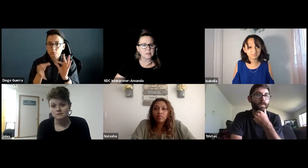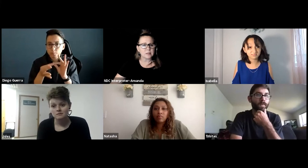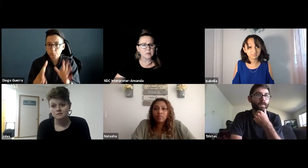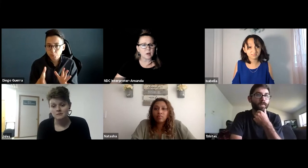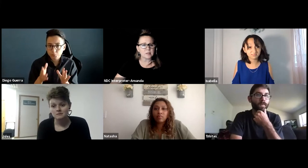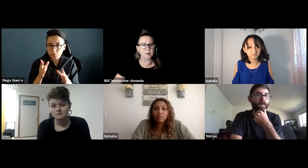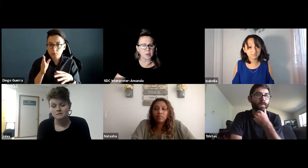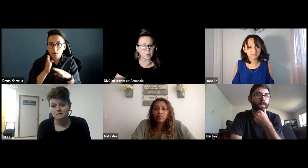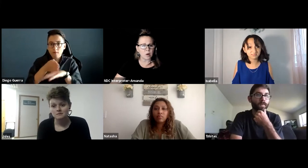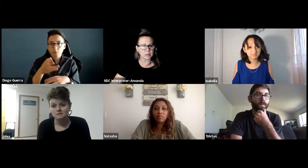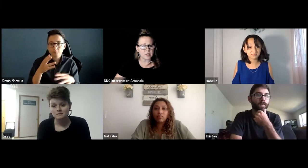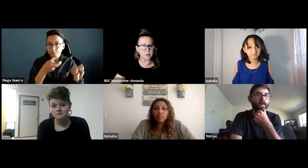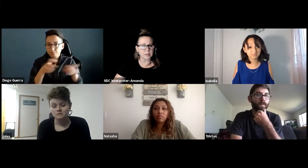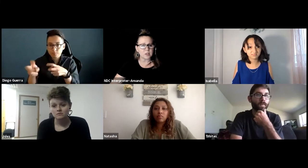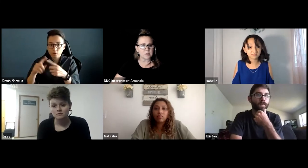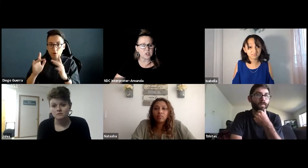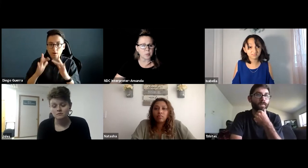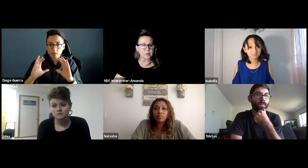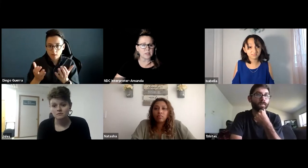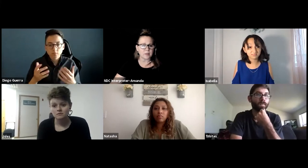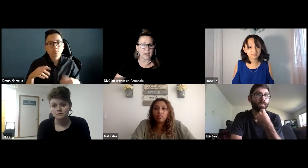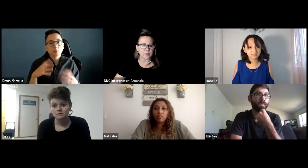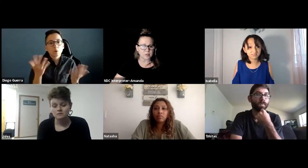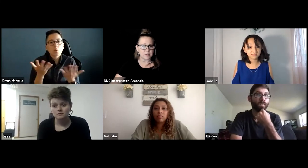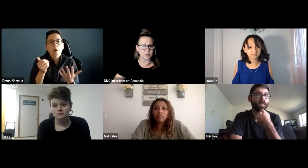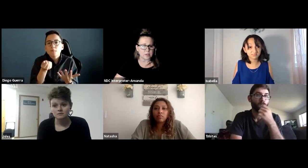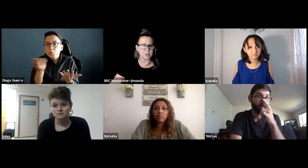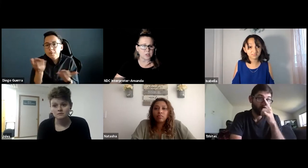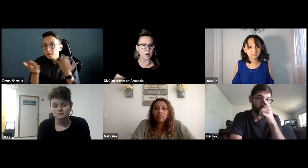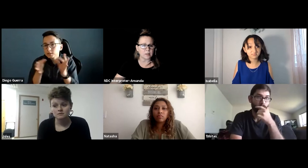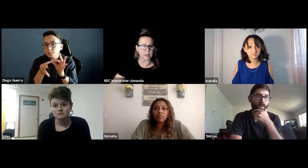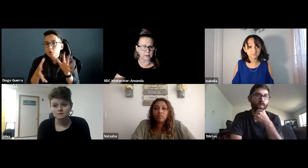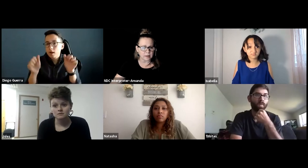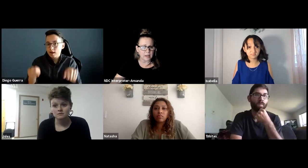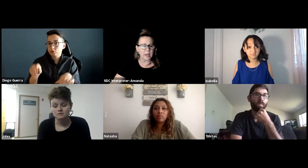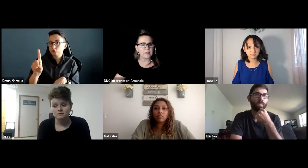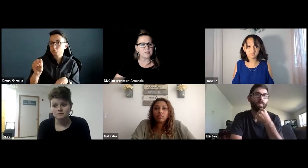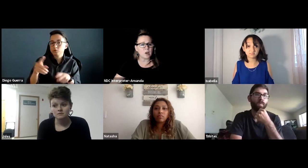So are you all continuing to use interpreters even after the transition to online?